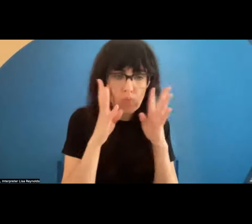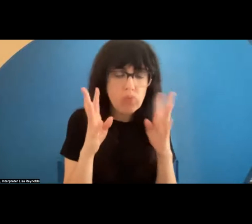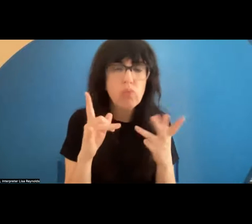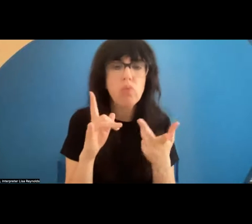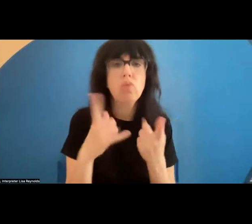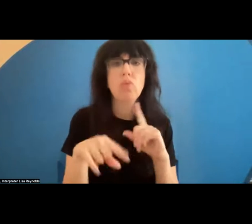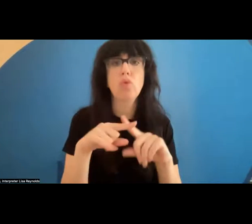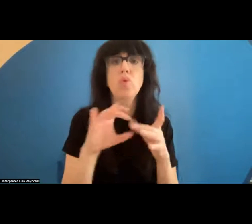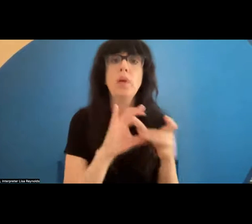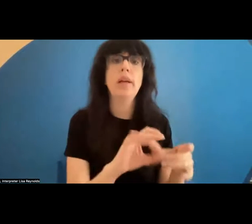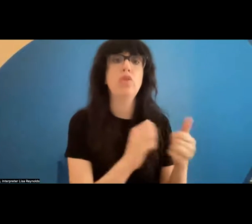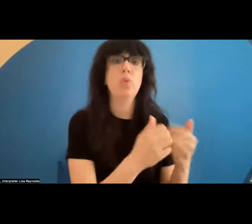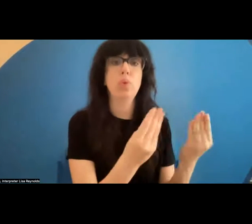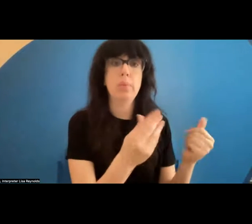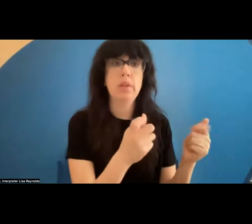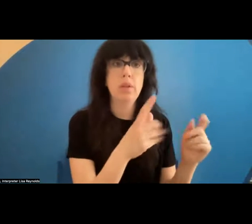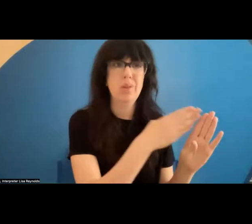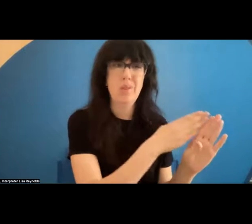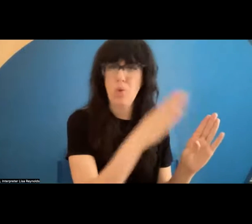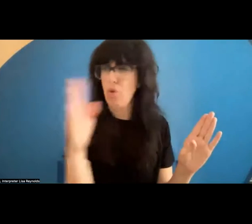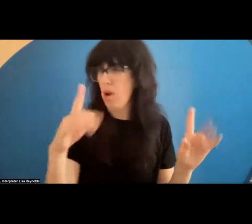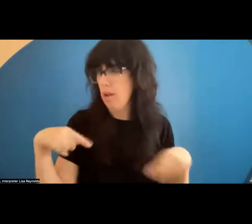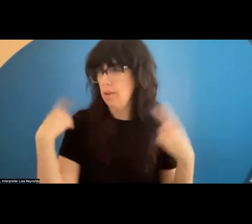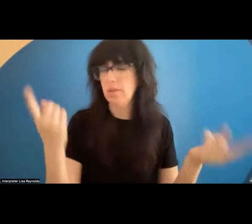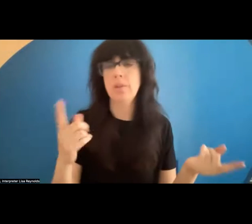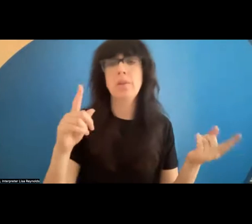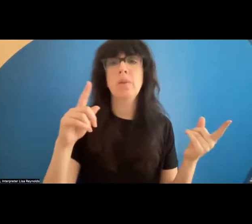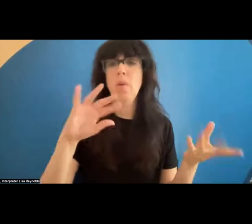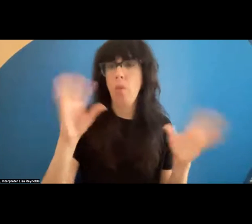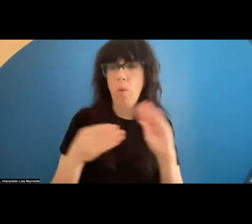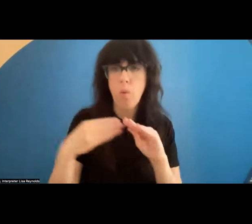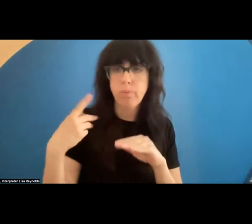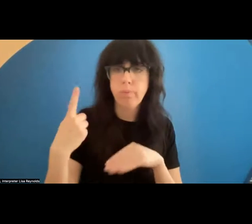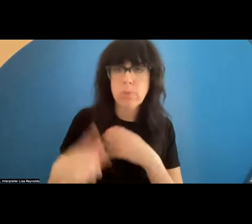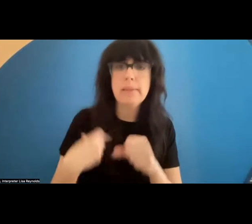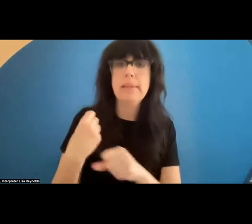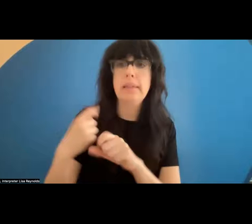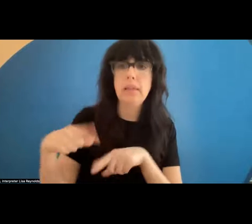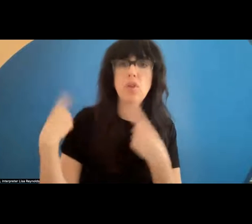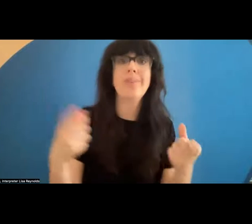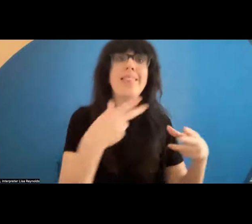relationship of materials across the repertory, and the namings and such that allowed me